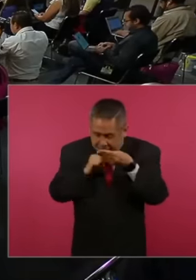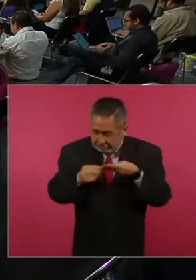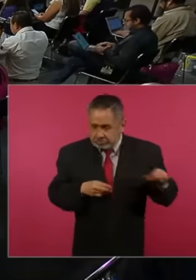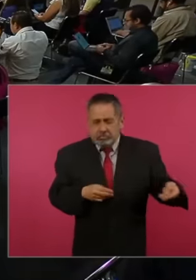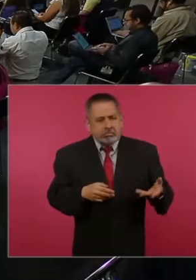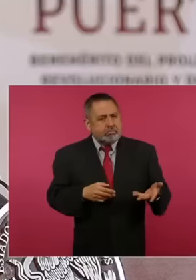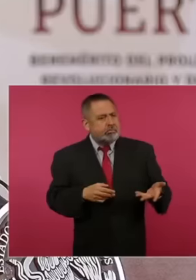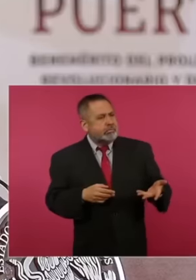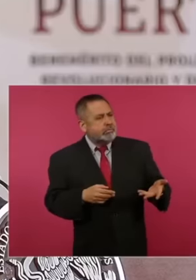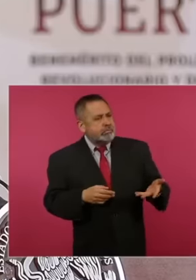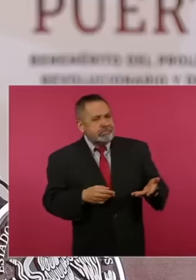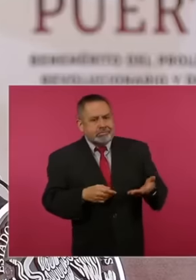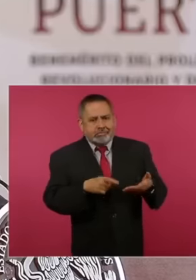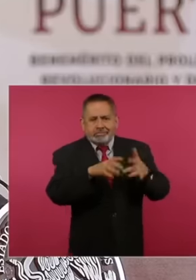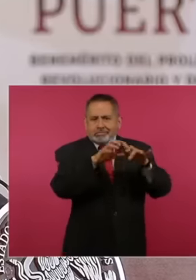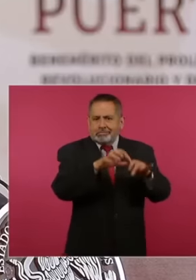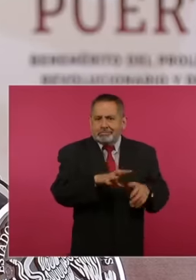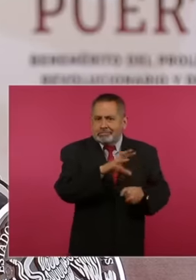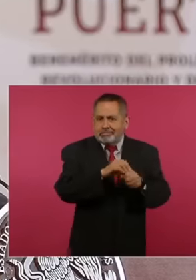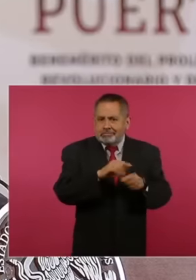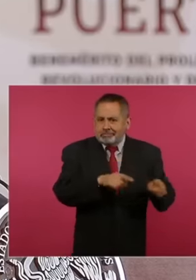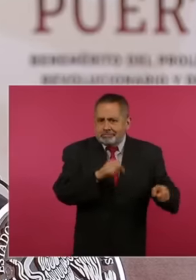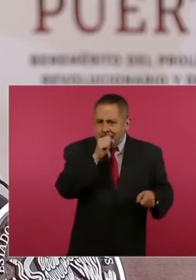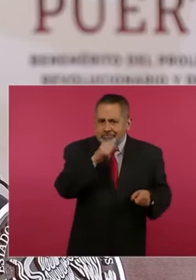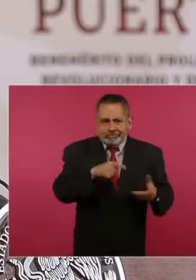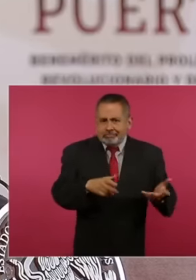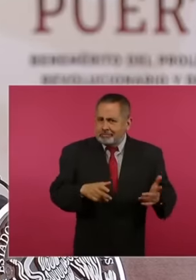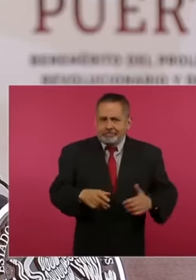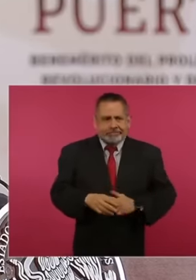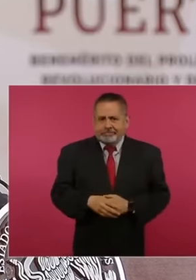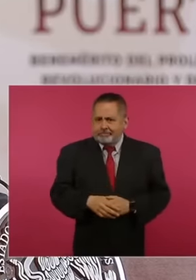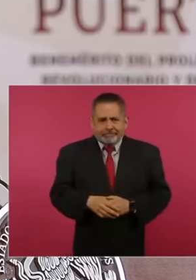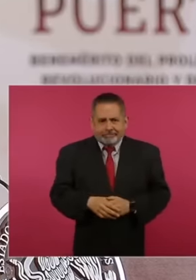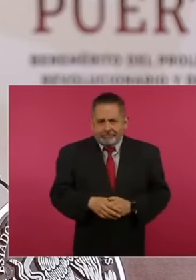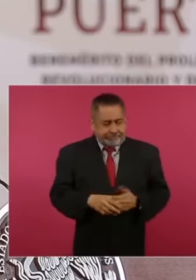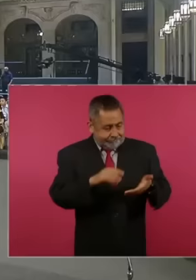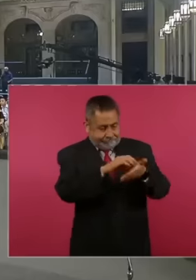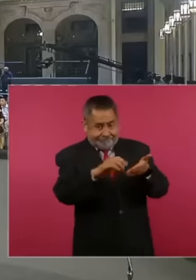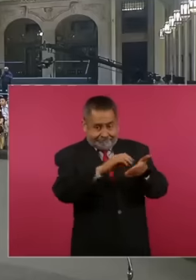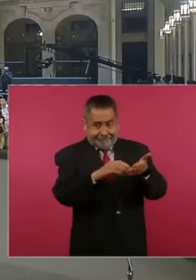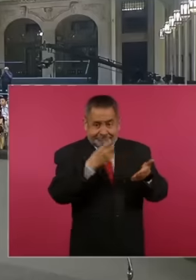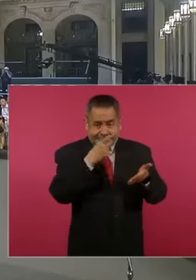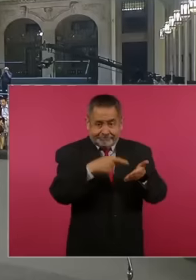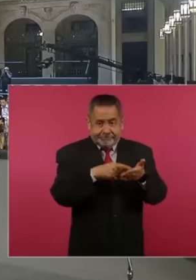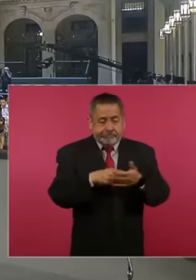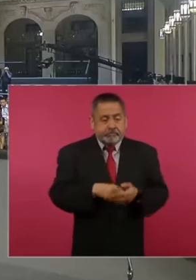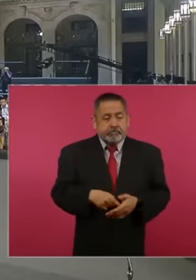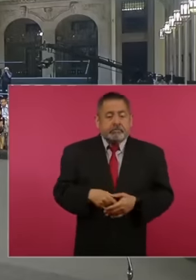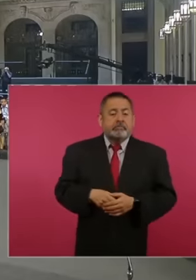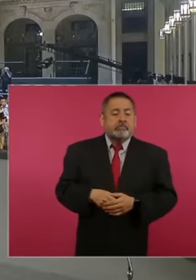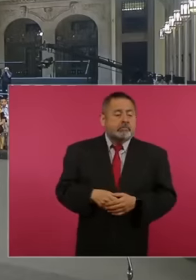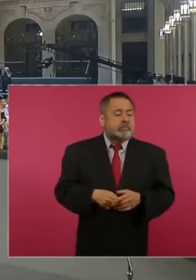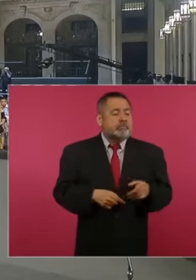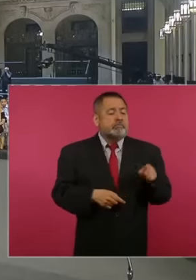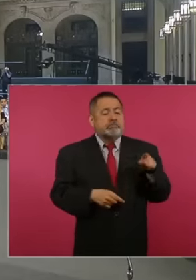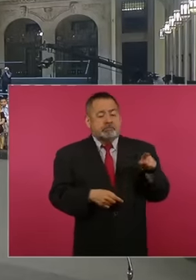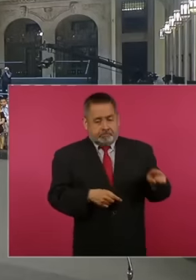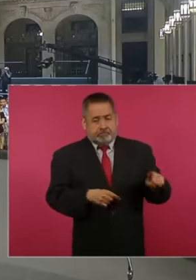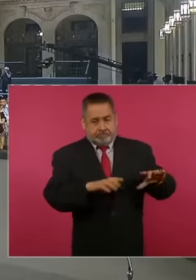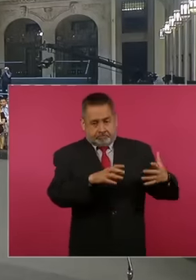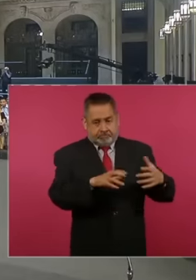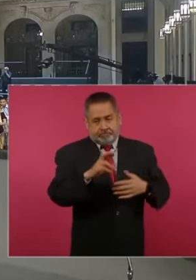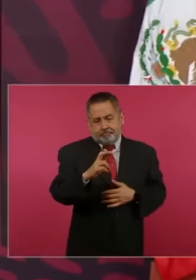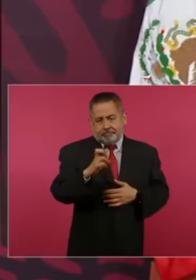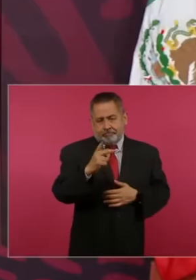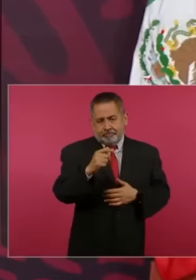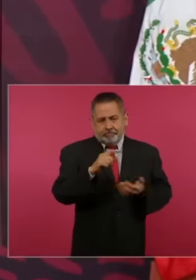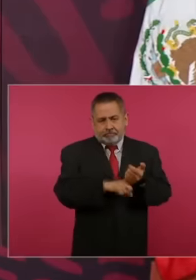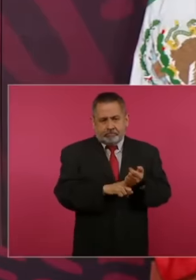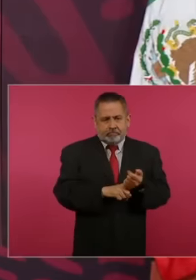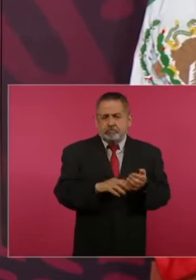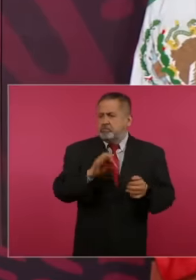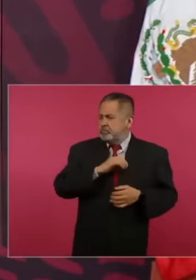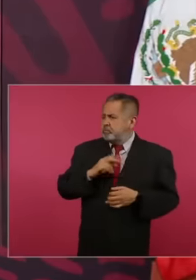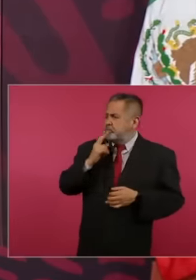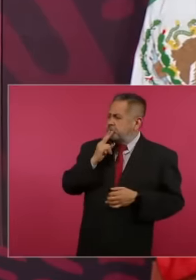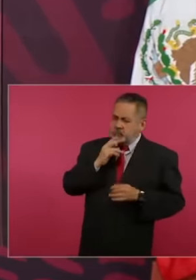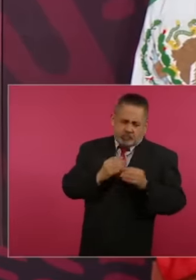contracts where it said the service provider can use new spare parts or spare parts